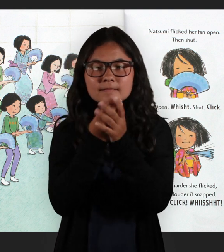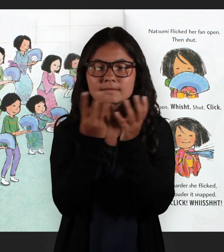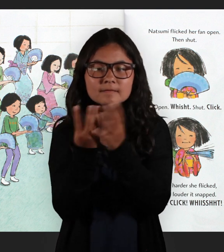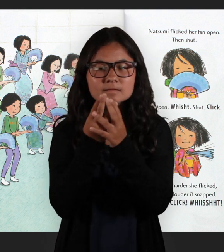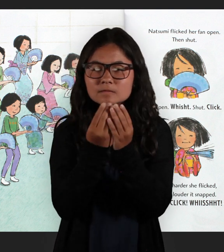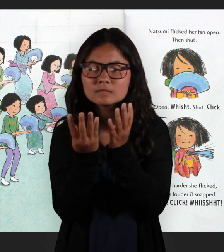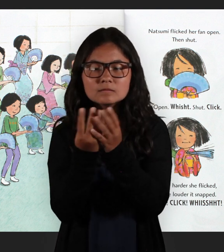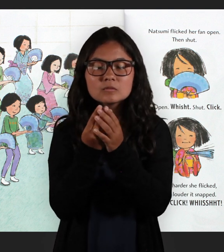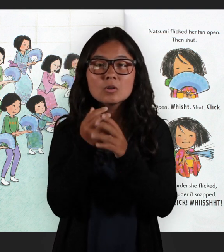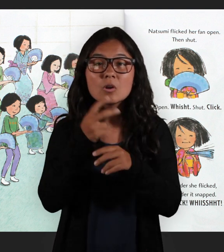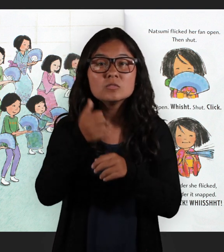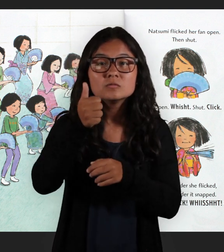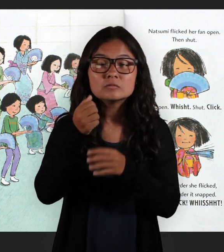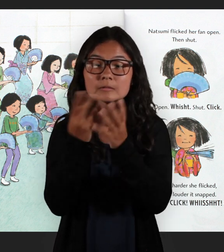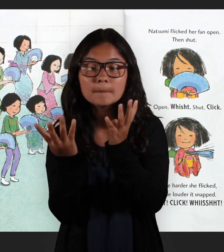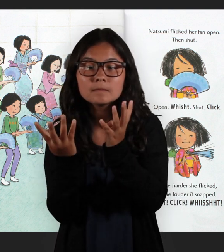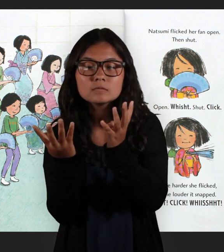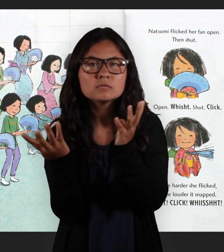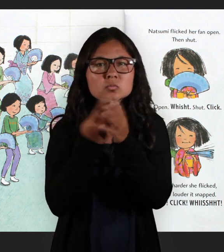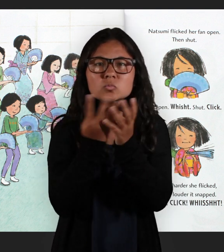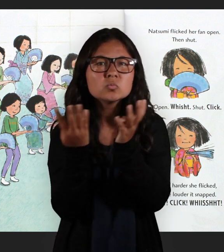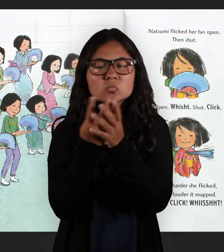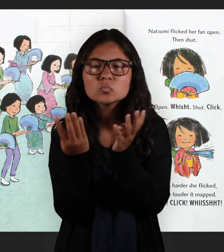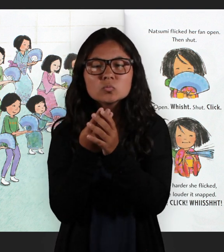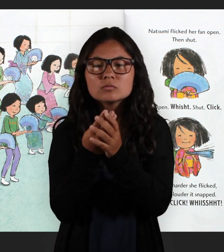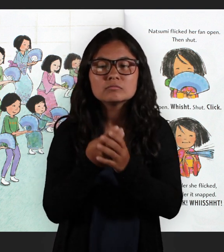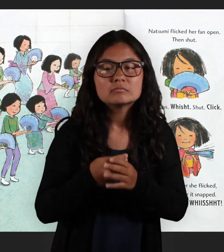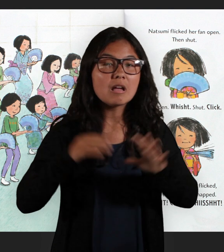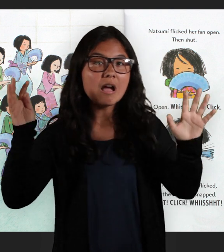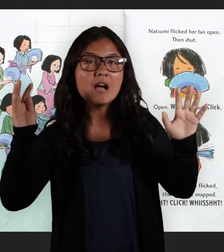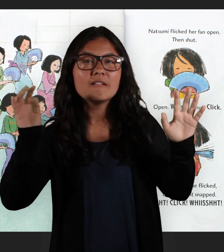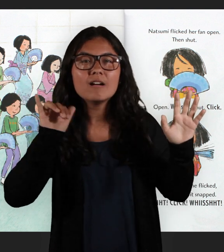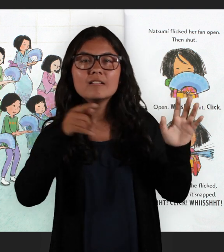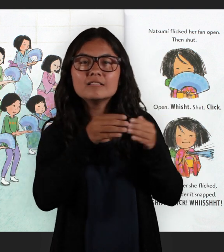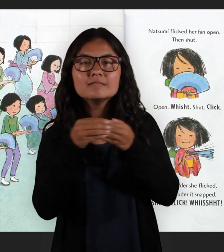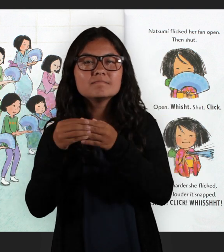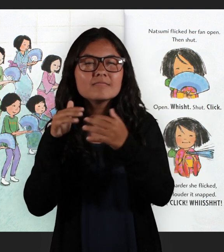Open. Whisht. Shut. Click. The harder she flicked, the louder it snapped. She was a samurai